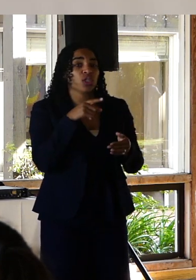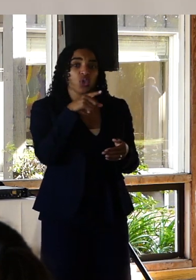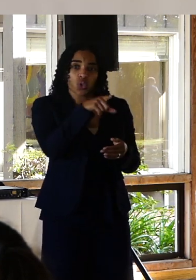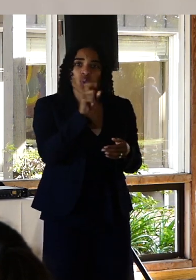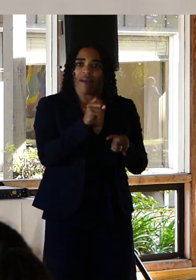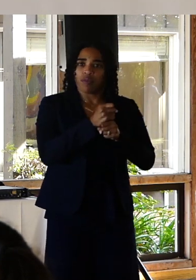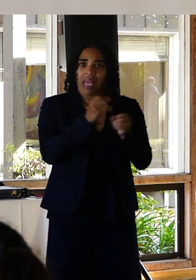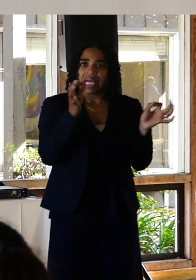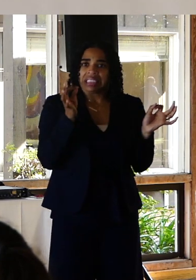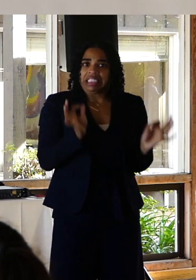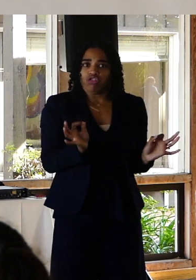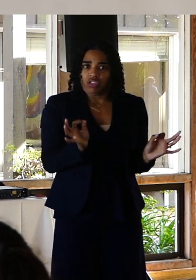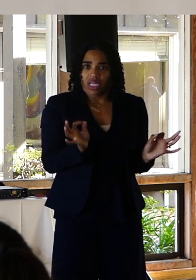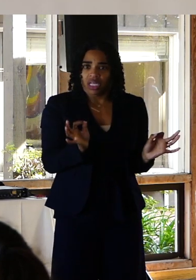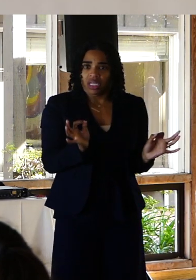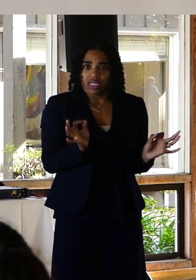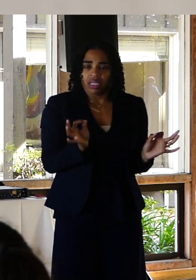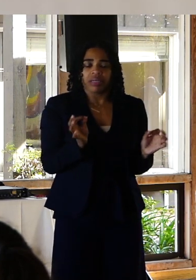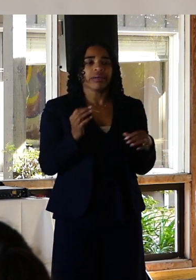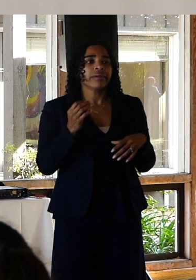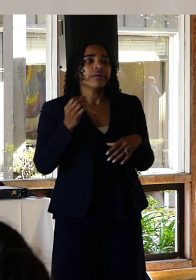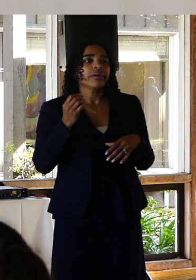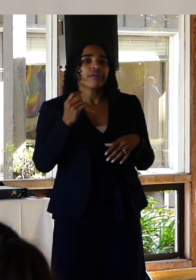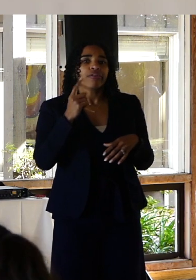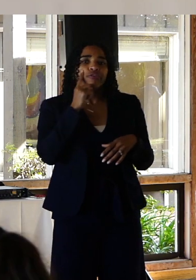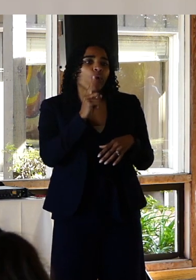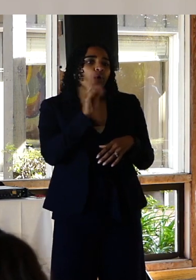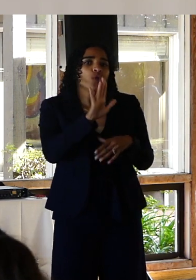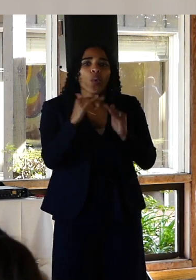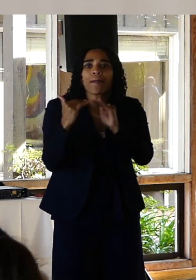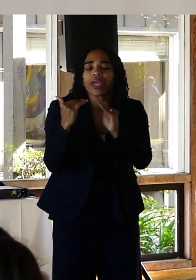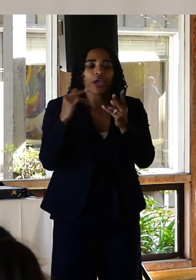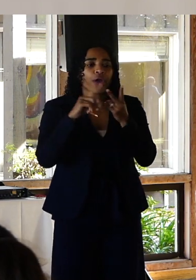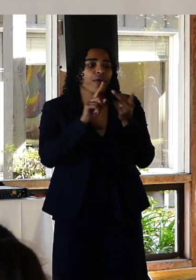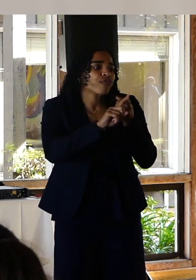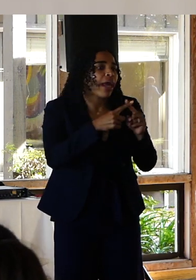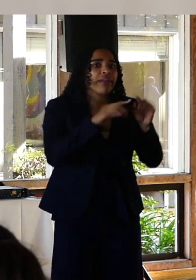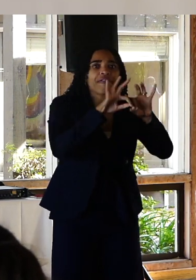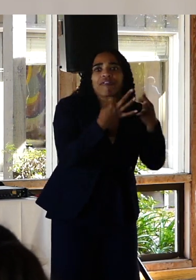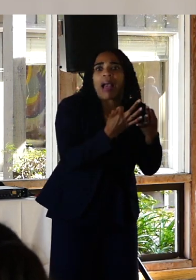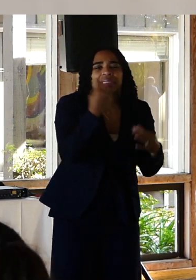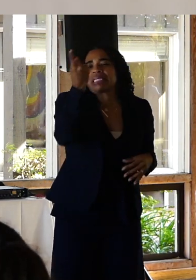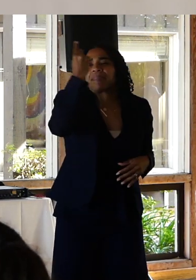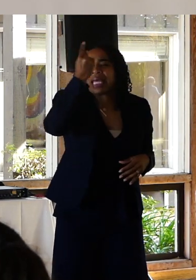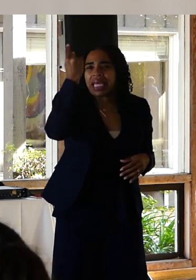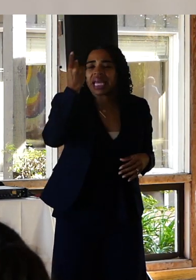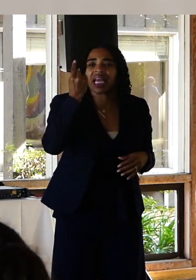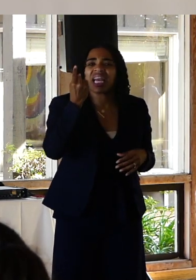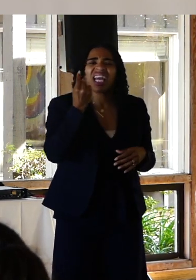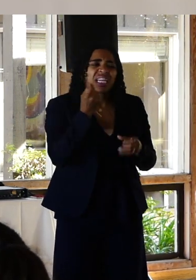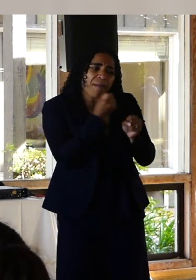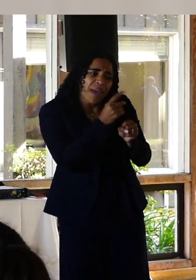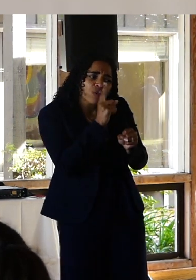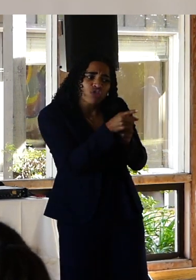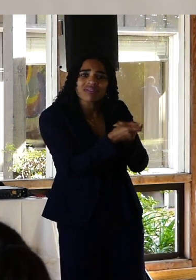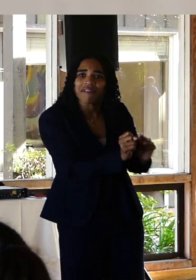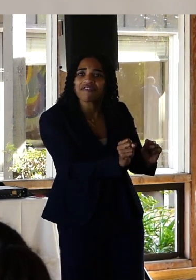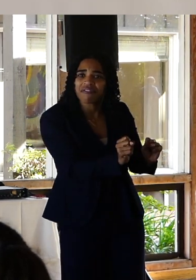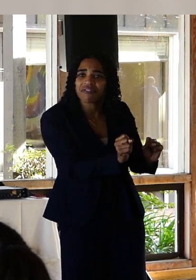make a decision for someone in your care or your peer or a friend or a family member To keep them safe.